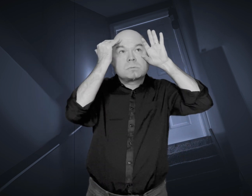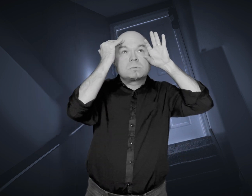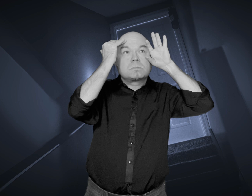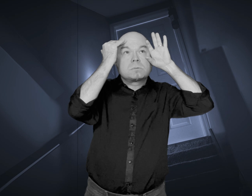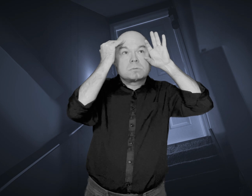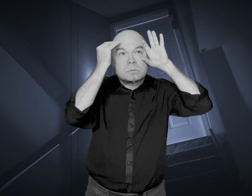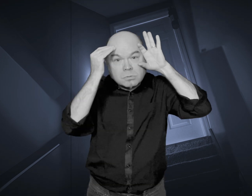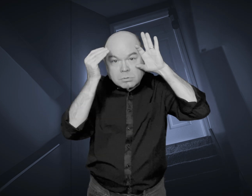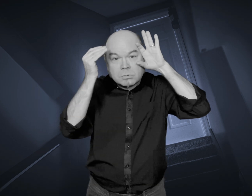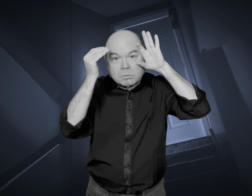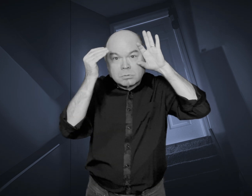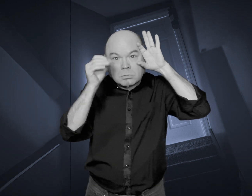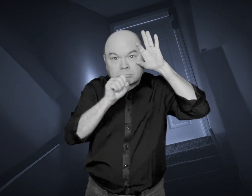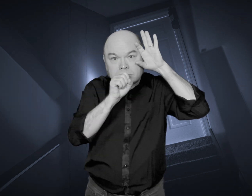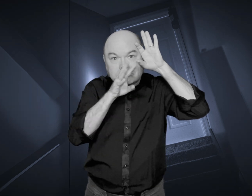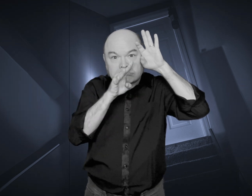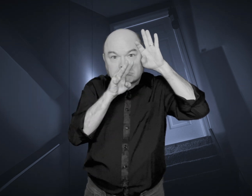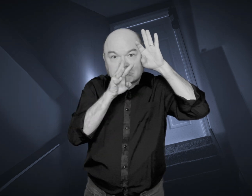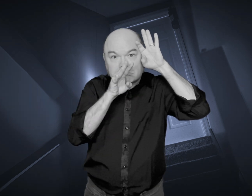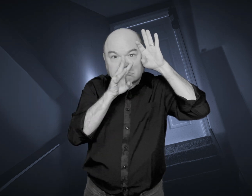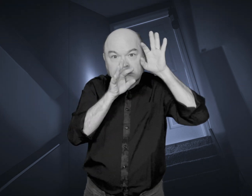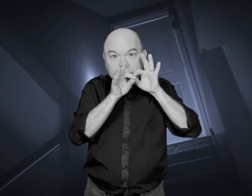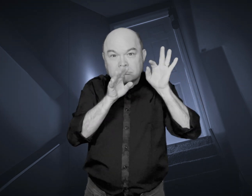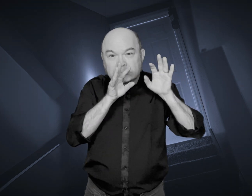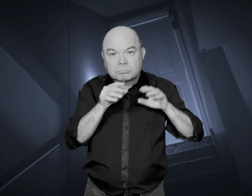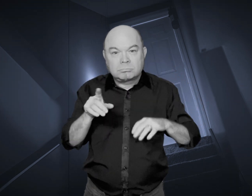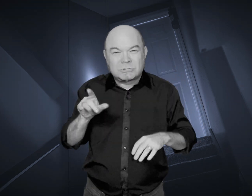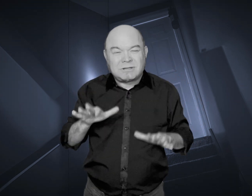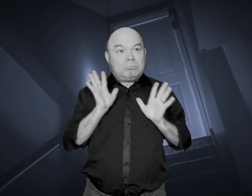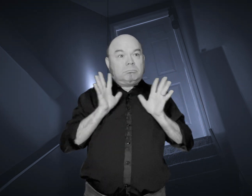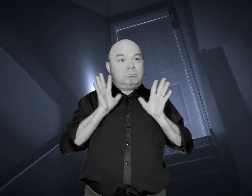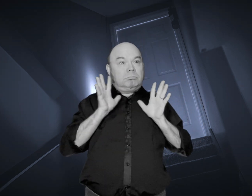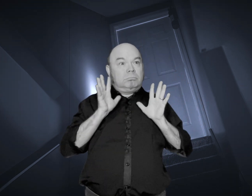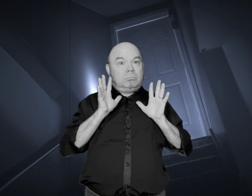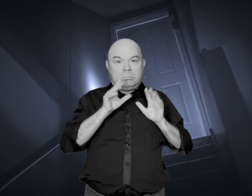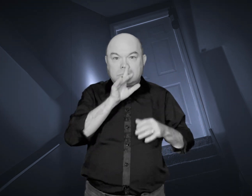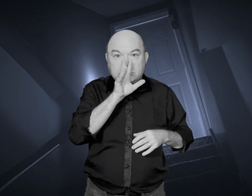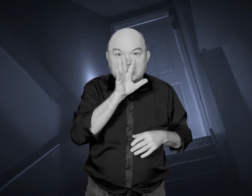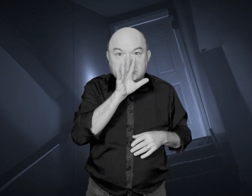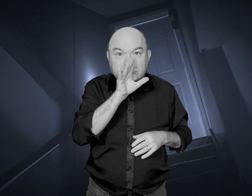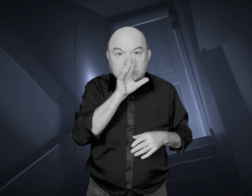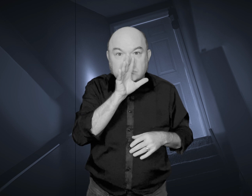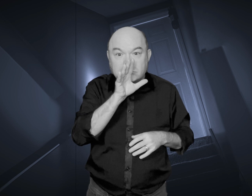Suddenly, the doll spoke, startling her.